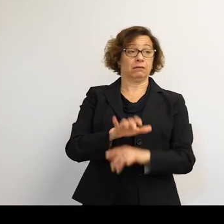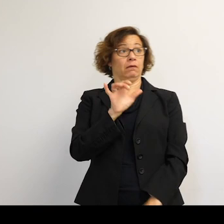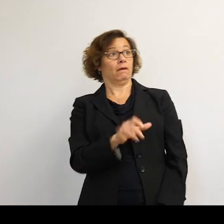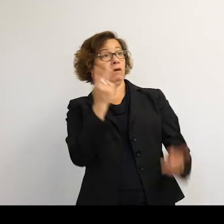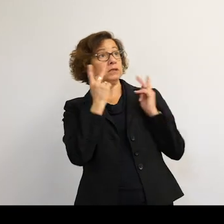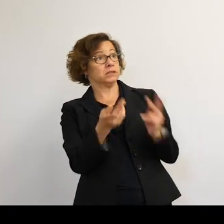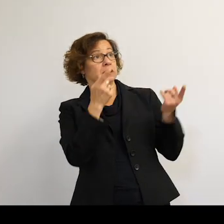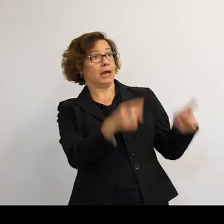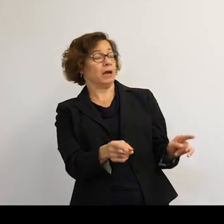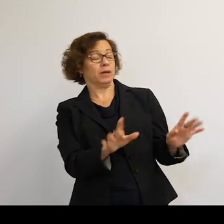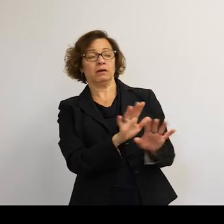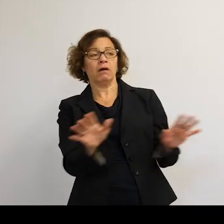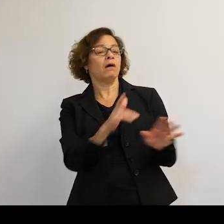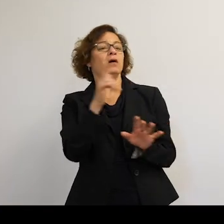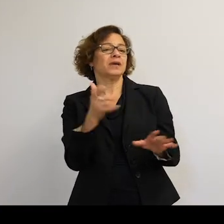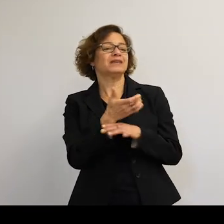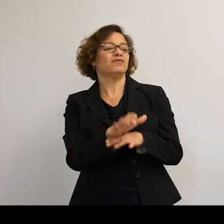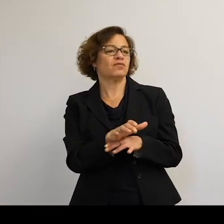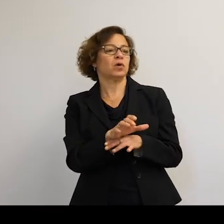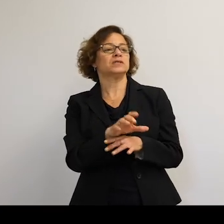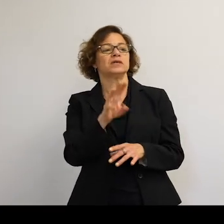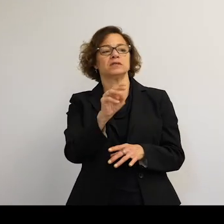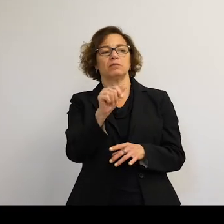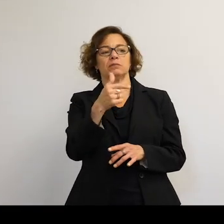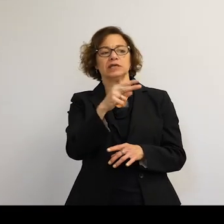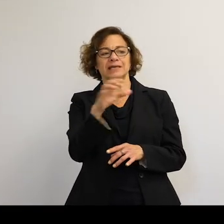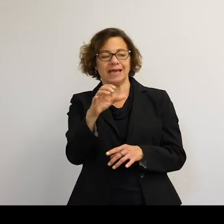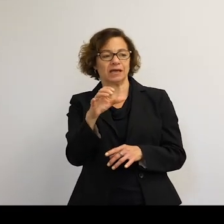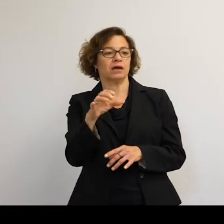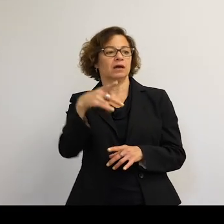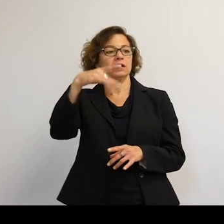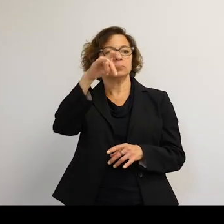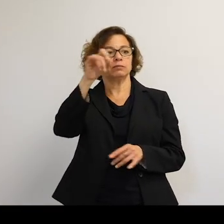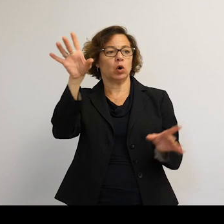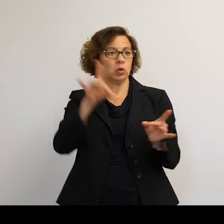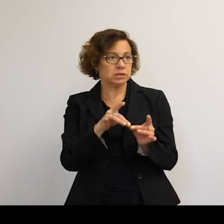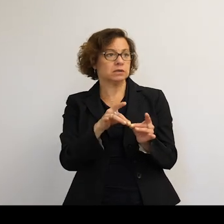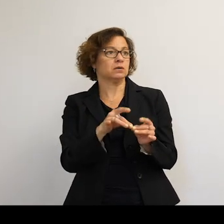It's because the Lorentz force. The forces due to my magnetic poles will be so low. The effect down here on Earth--